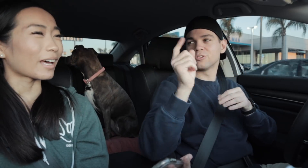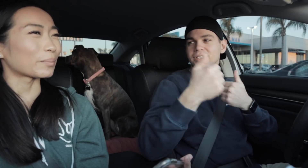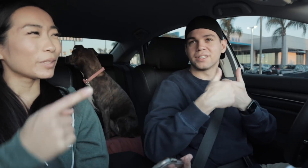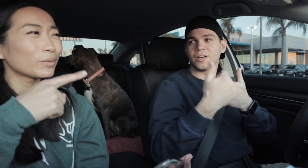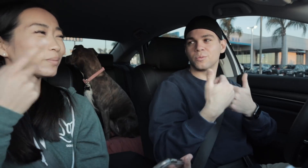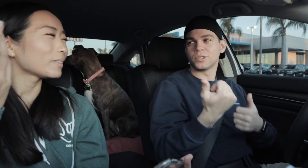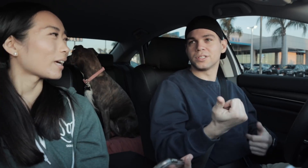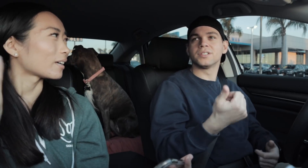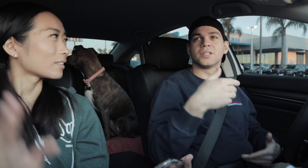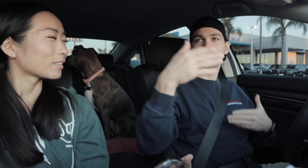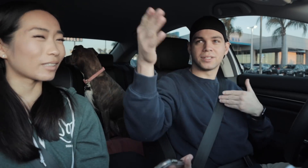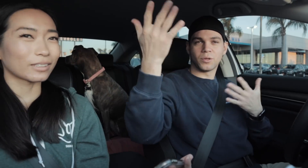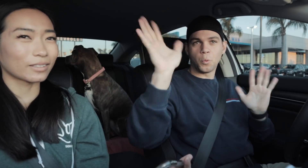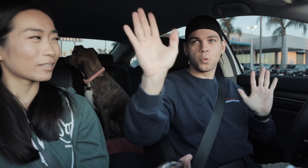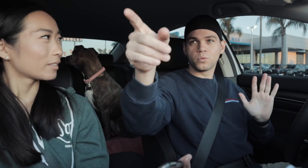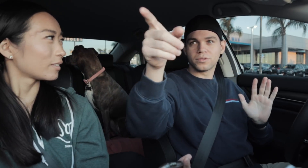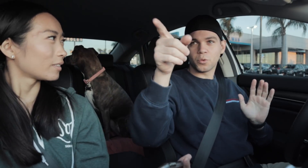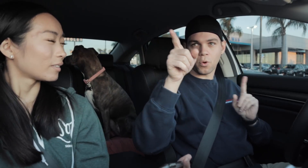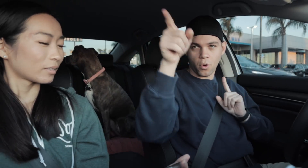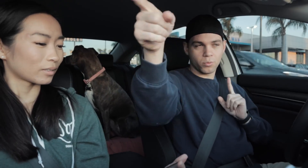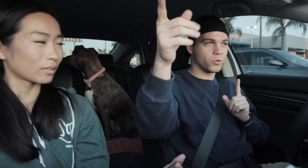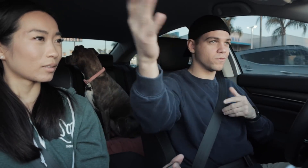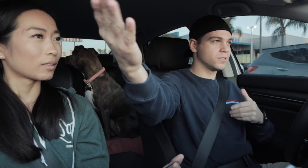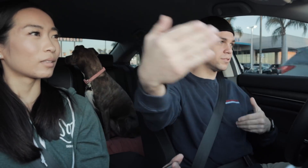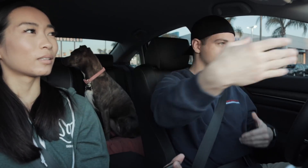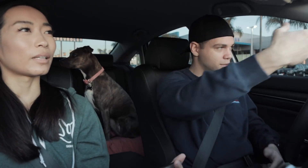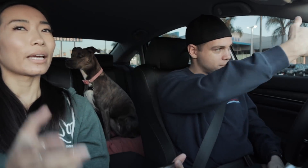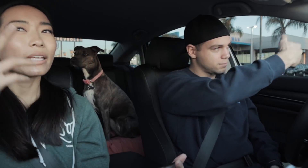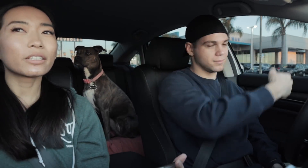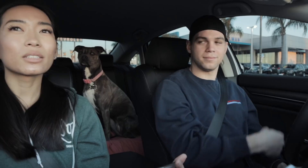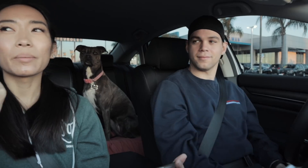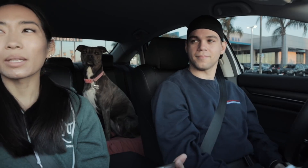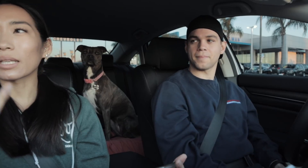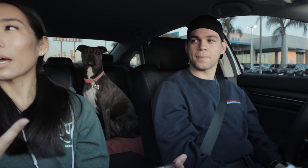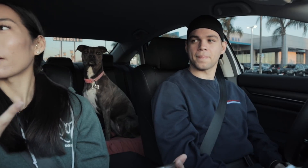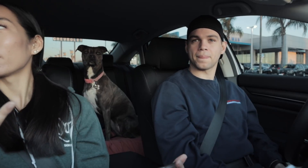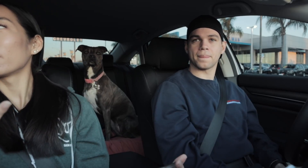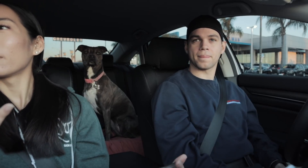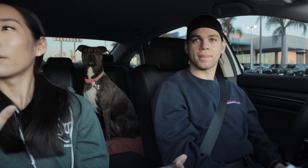E: yeah but you yeah R: Yeah they were all the way over there E: I hear something now